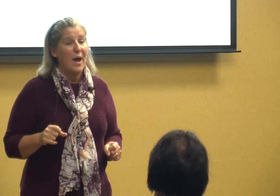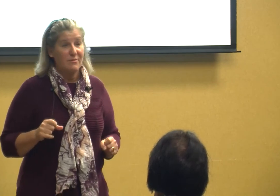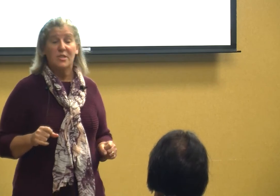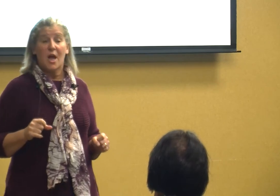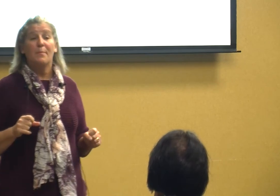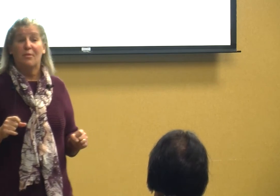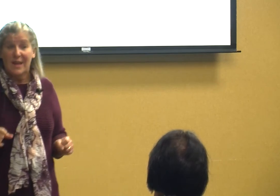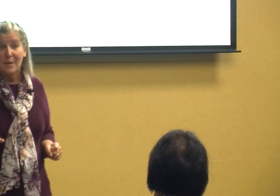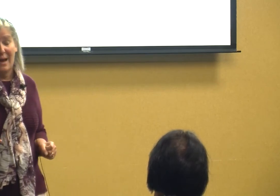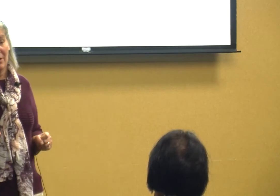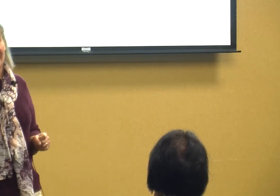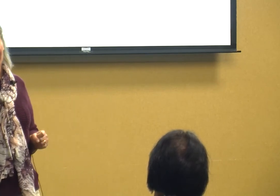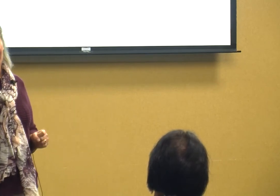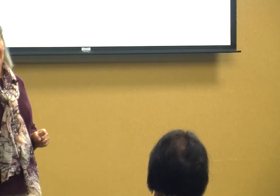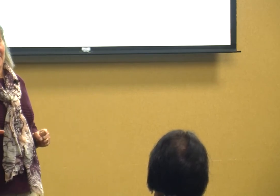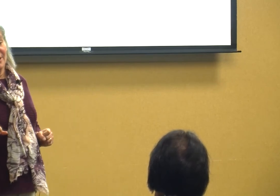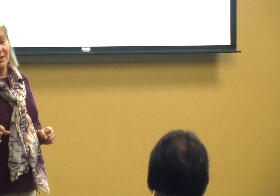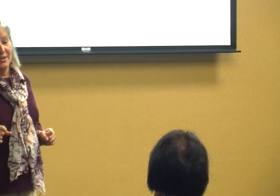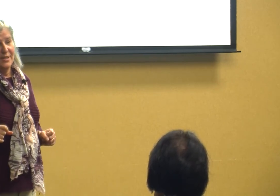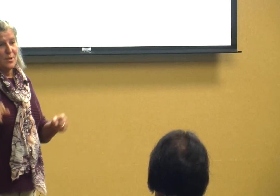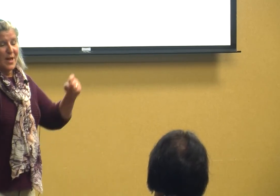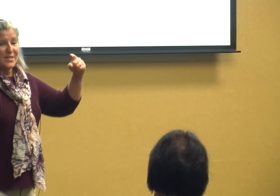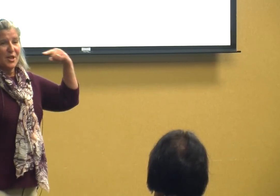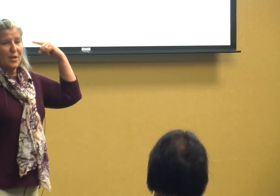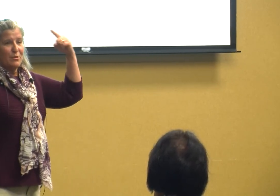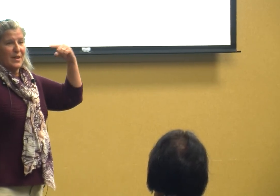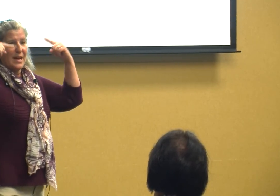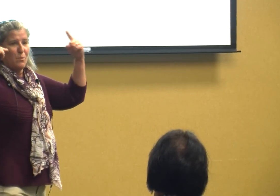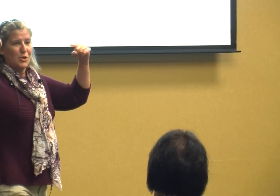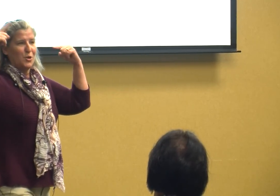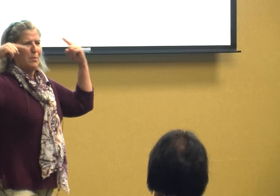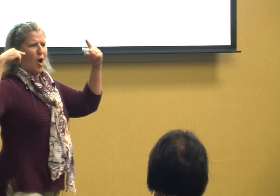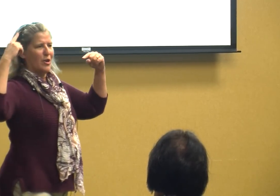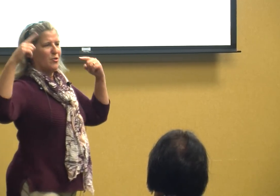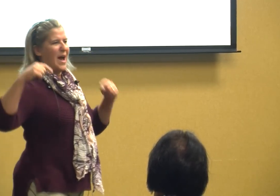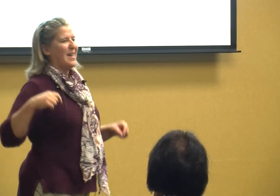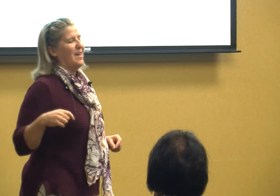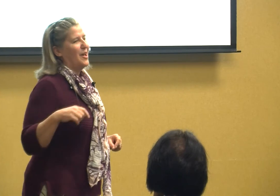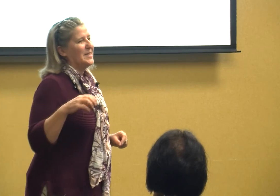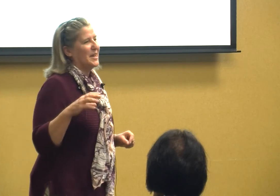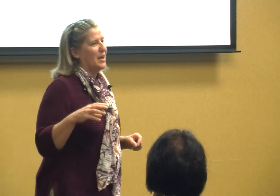have to stop and think about it so that's another thing I want you to ponder I like to give people